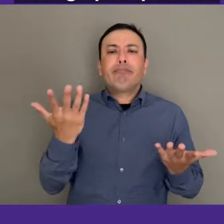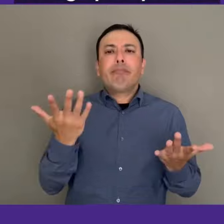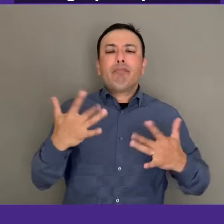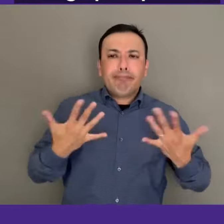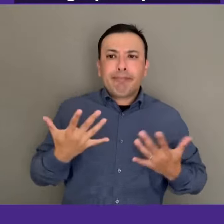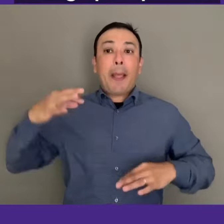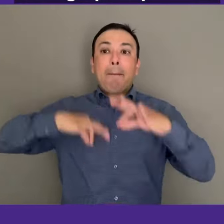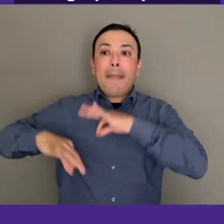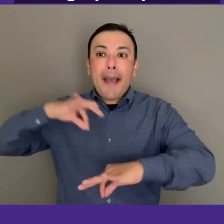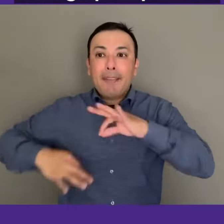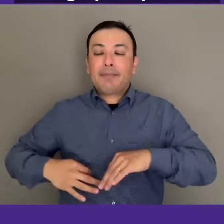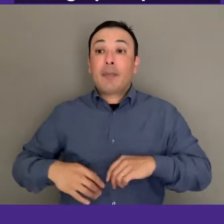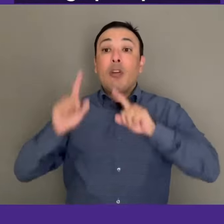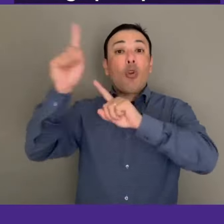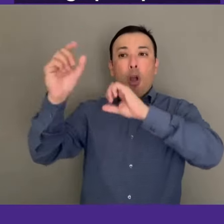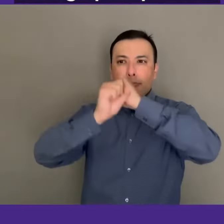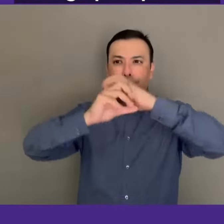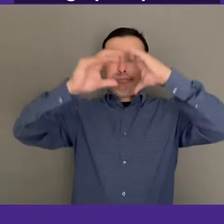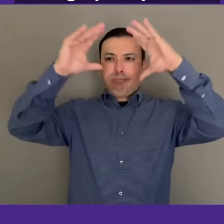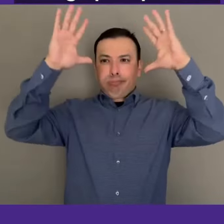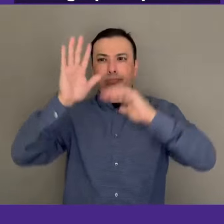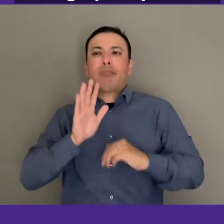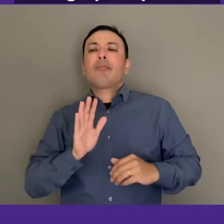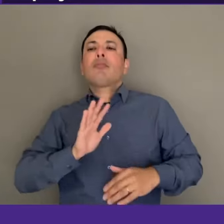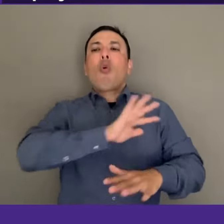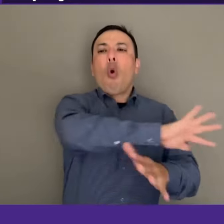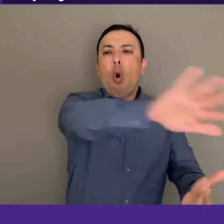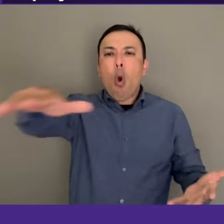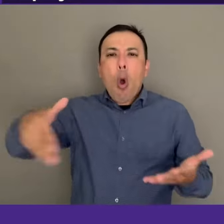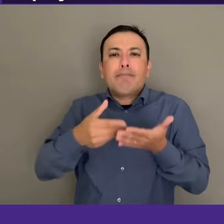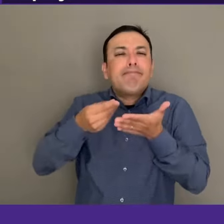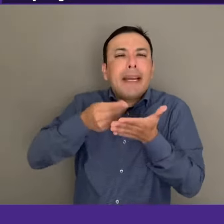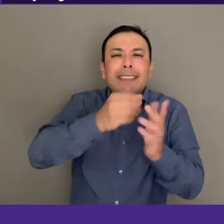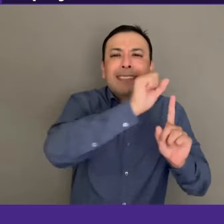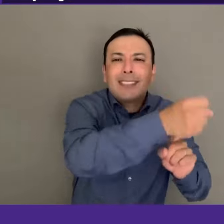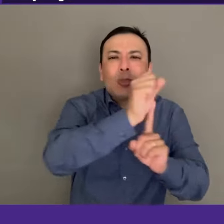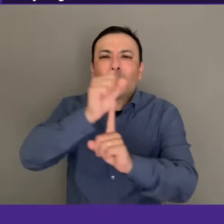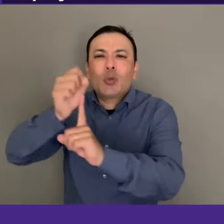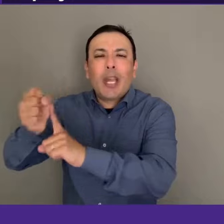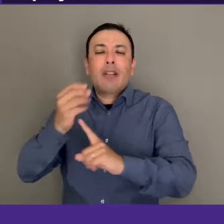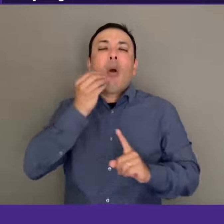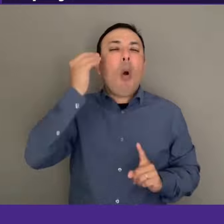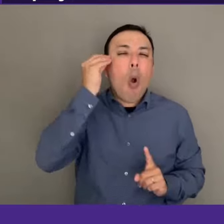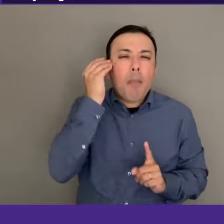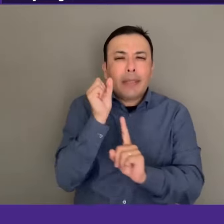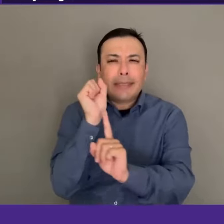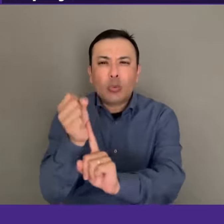The Census does include demographic questions such as those related to income, employment and benefits.